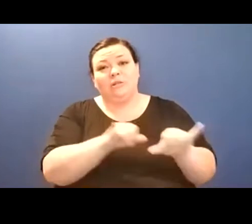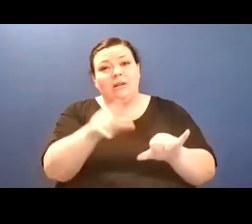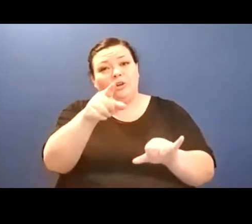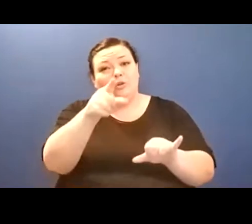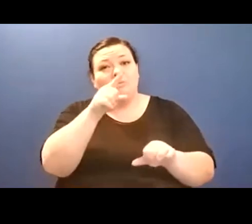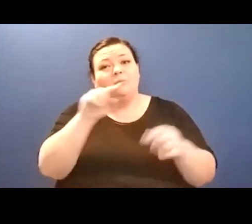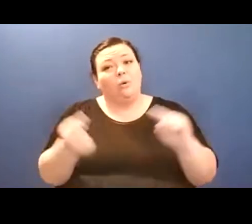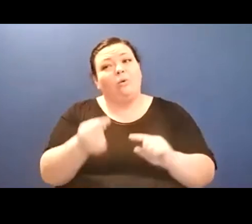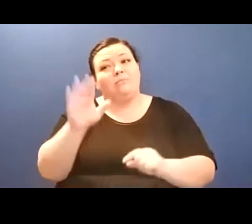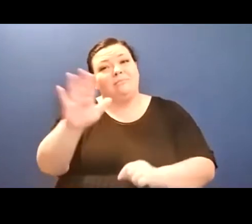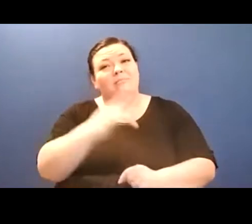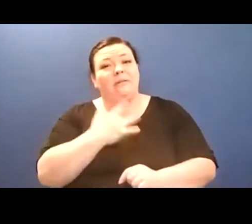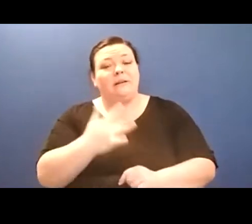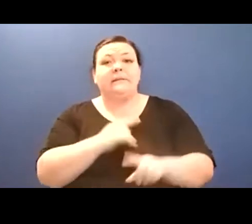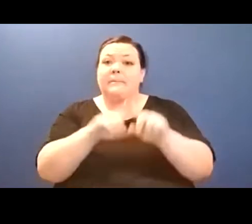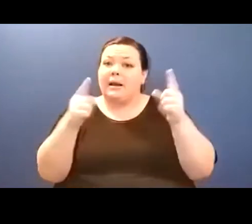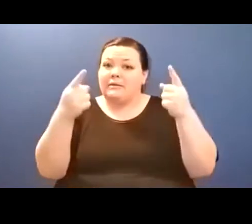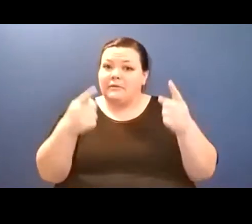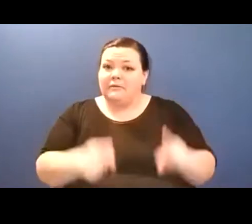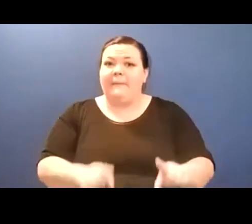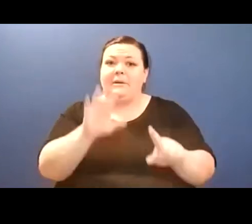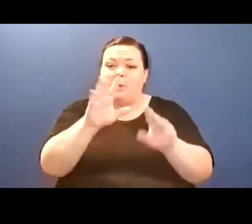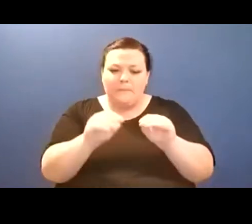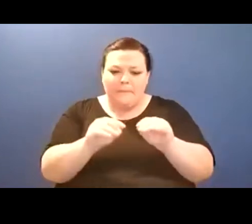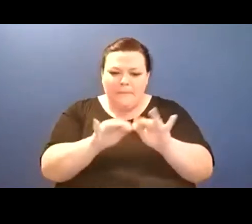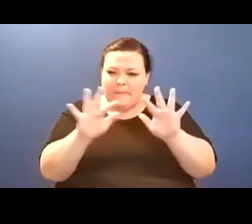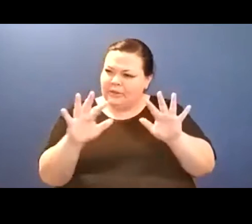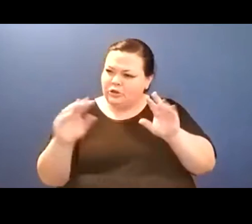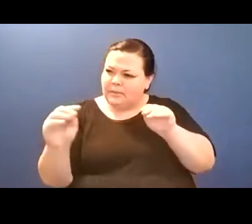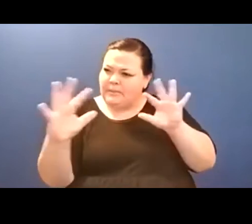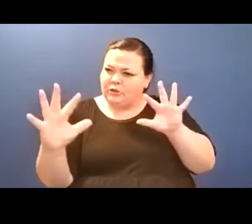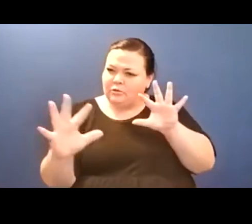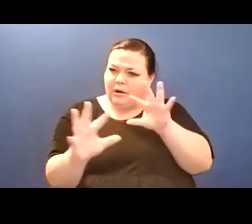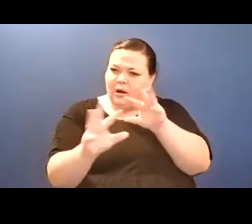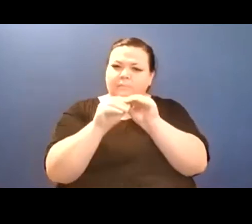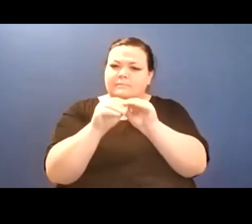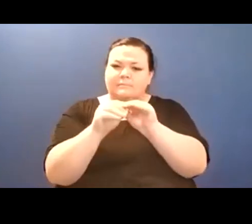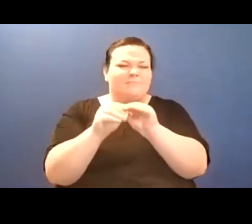Crane's dedication and Gorse's generosity.)// If you carry these blessings with you,